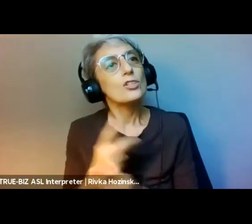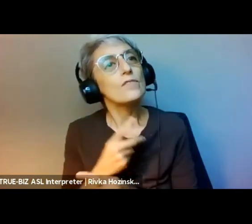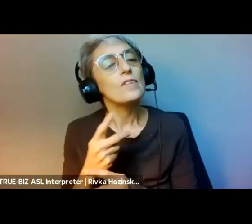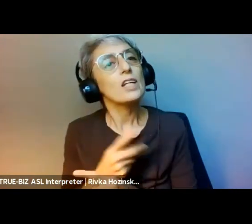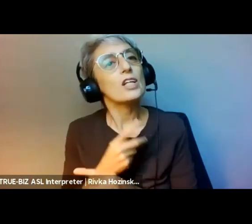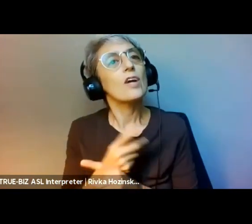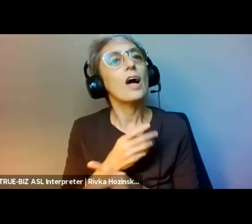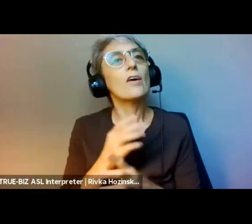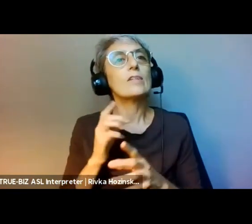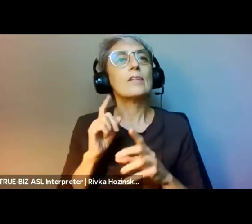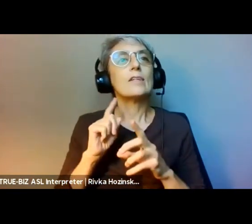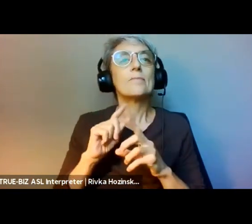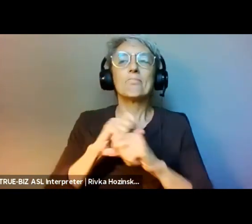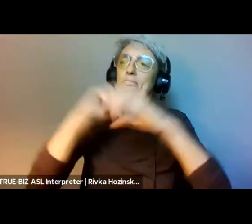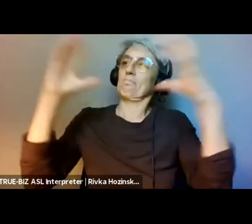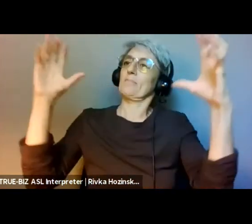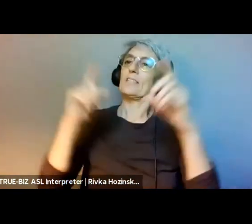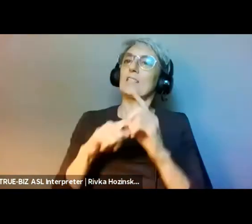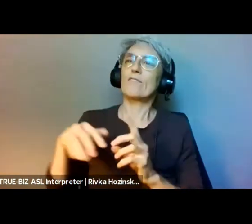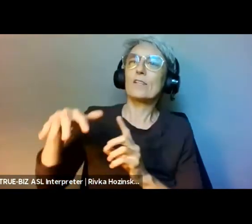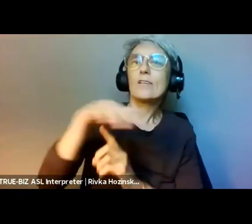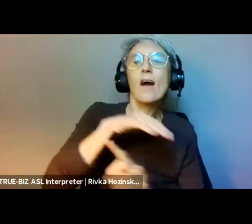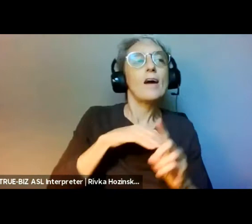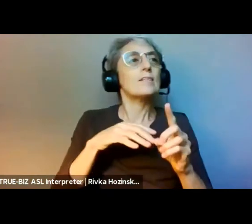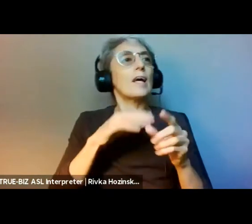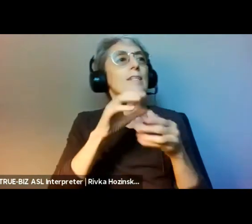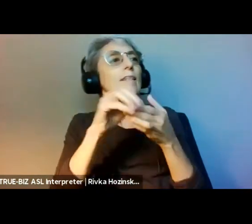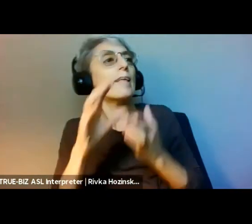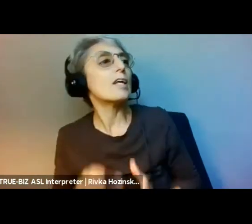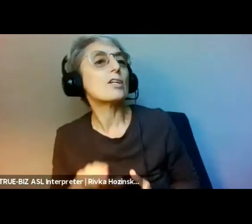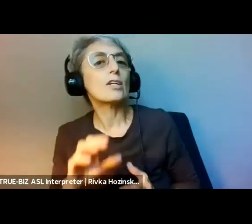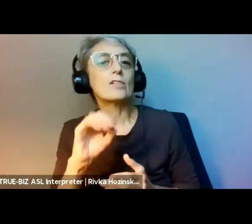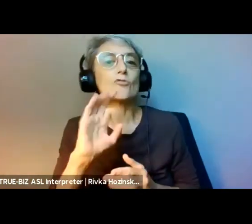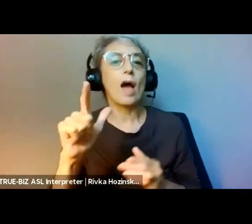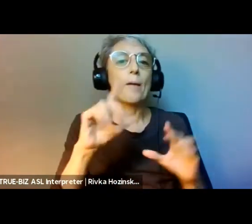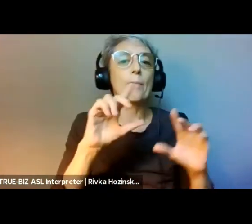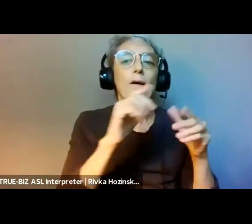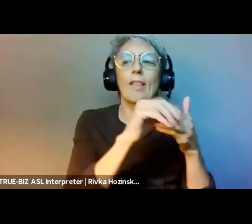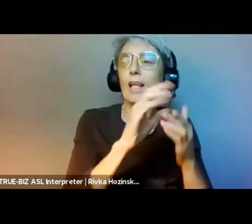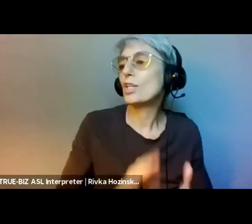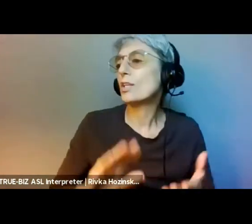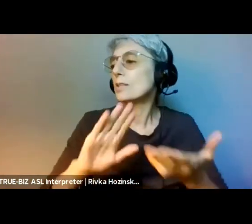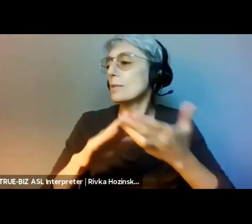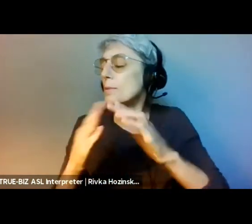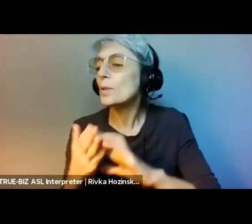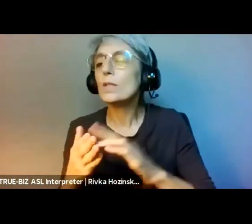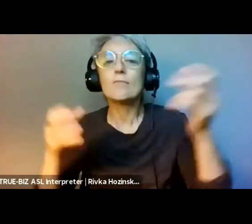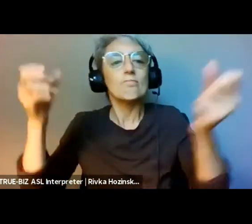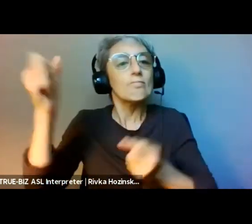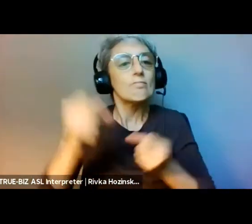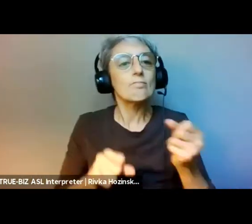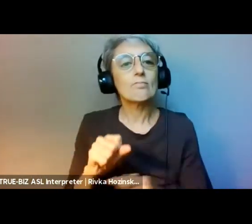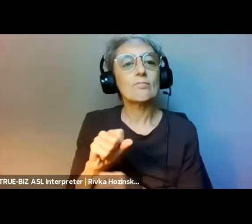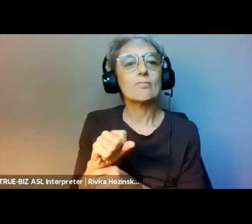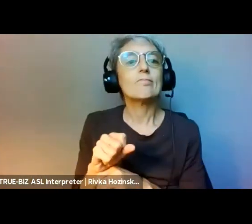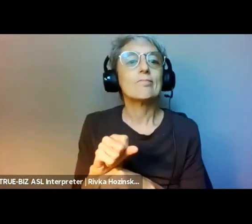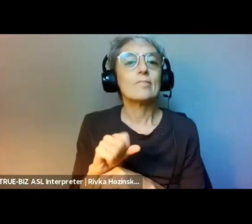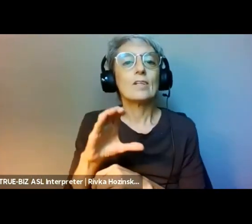that she could not find a place among institutionalized formalities or rigid identities to create her art.